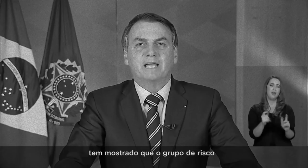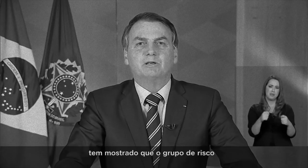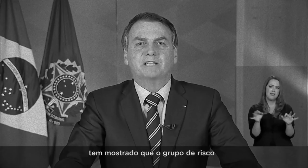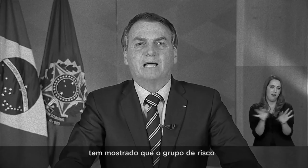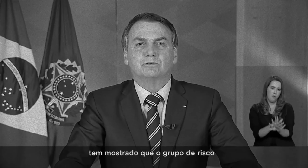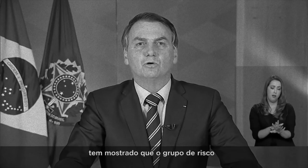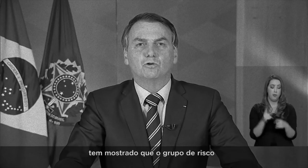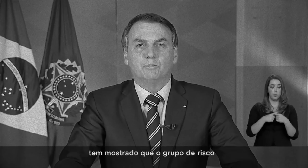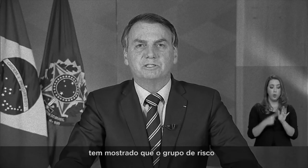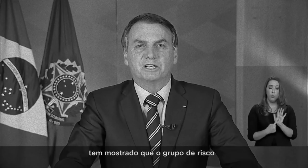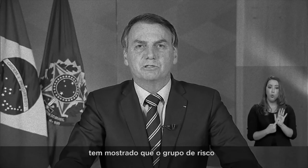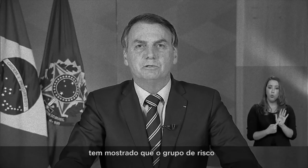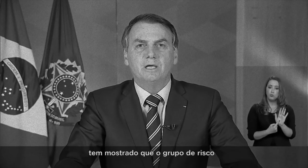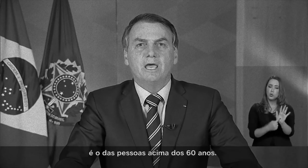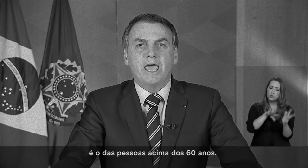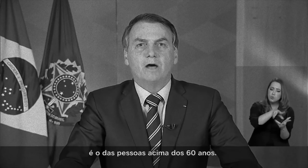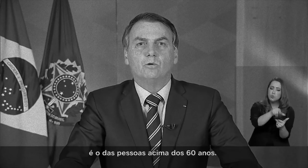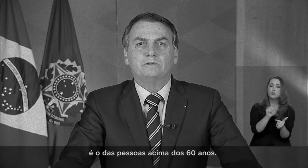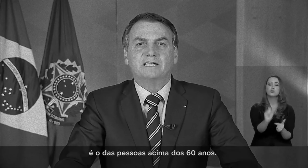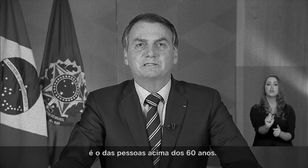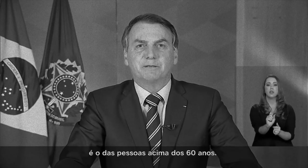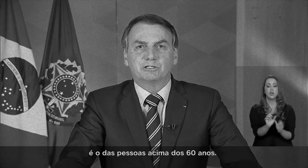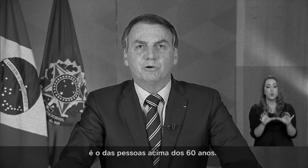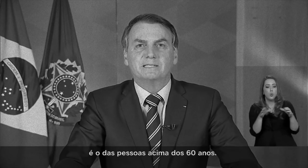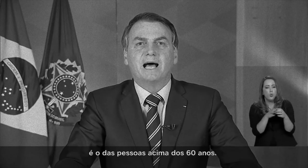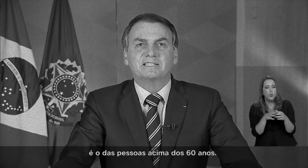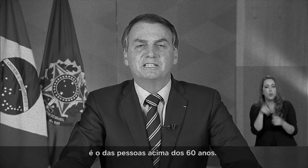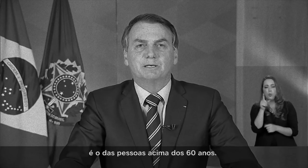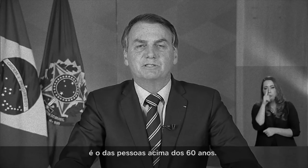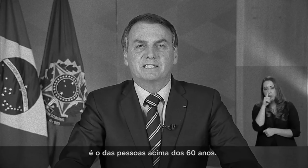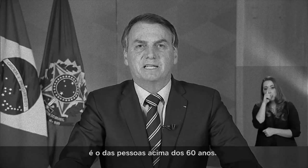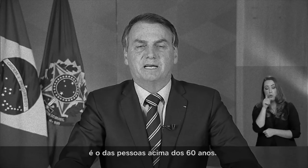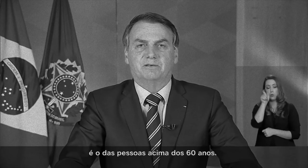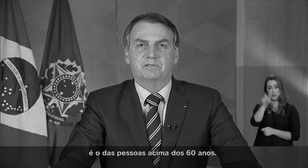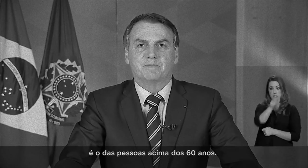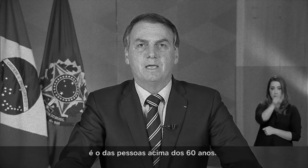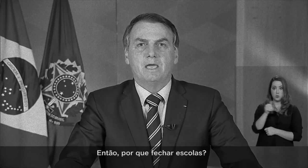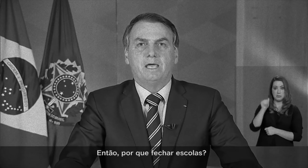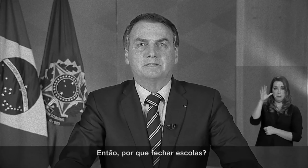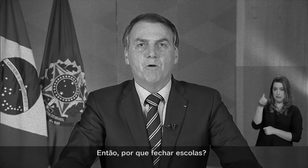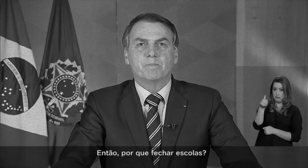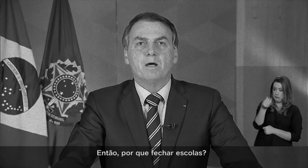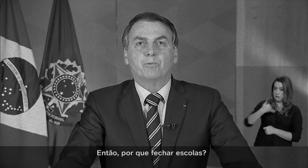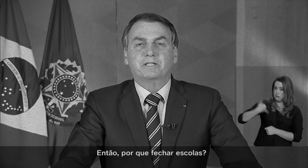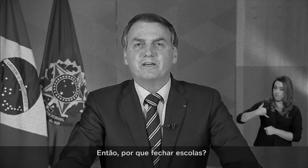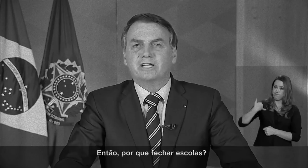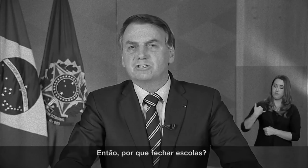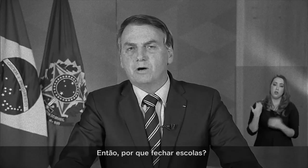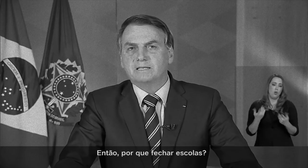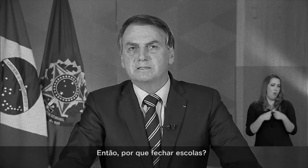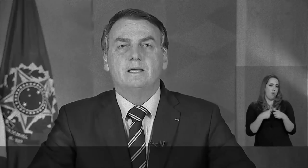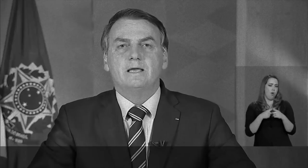that the vulnerable group consists of people above their 60s. So why close schools?